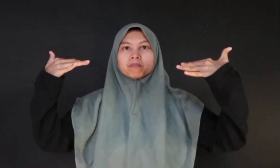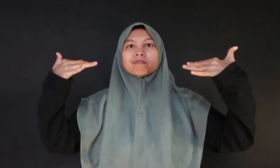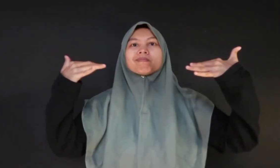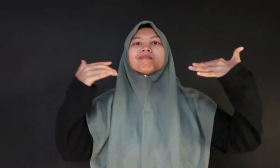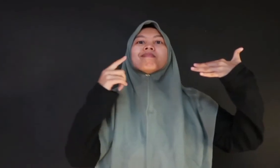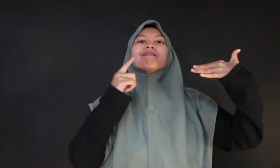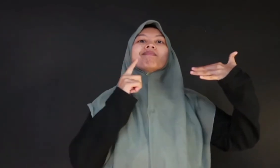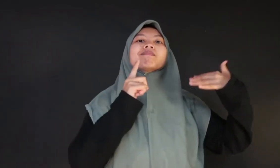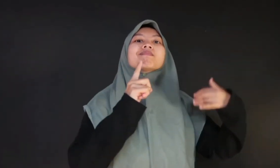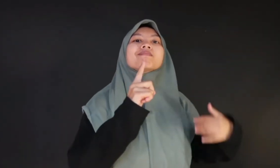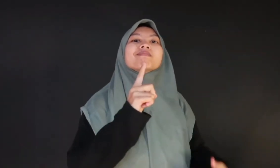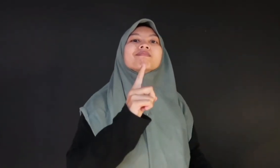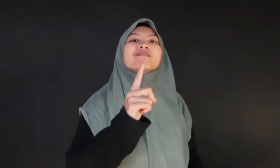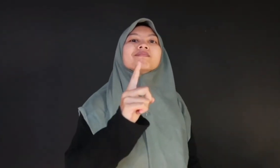I continue my journey